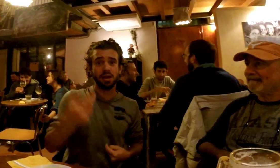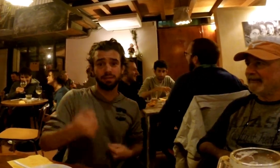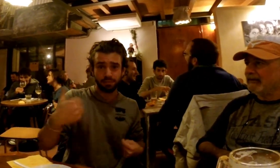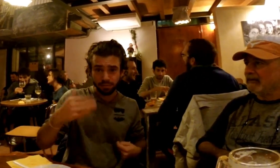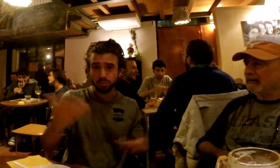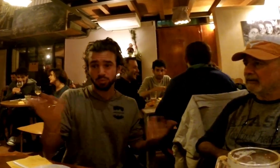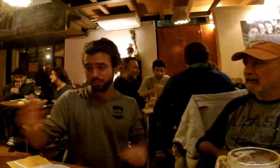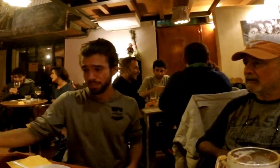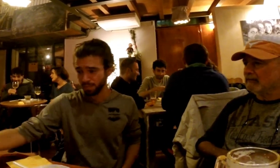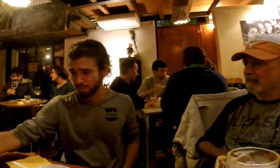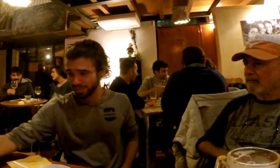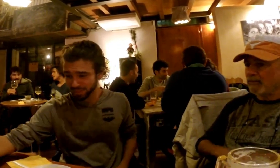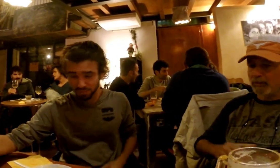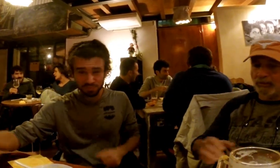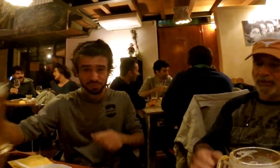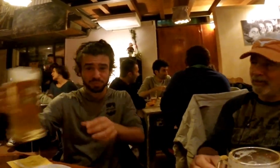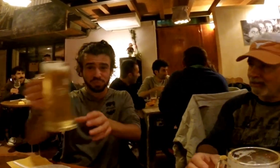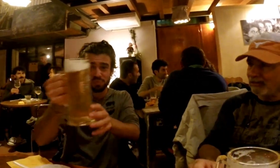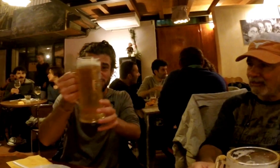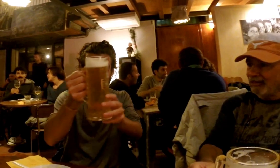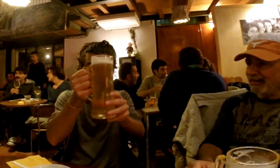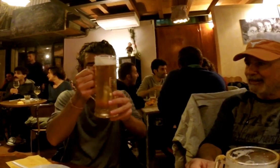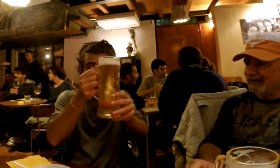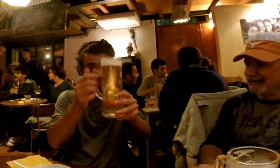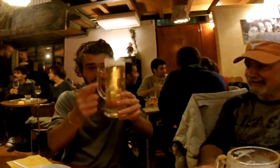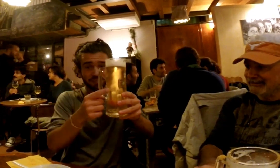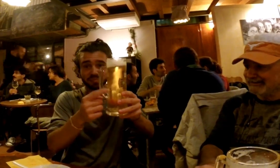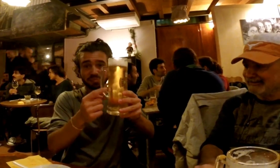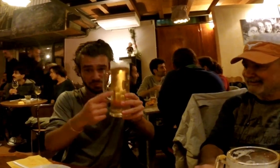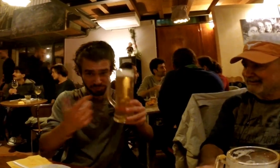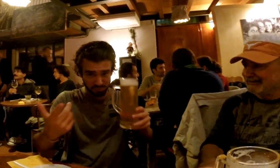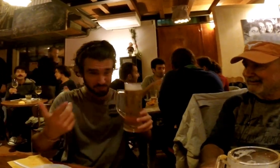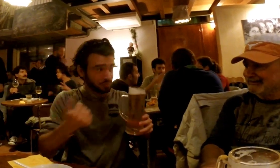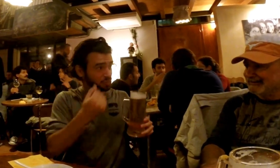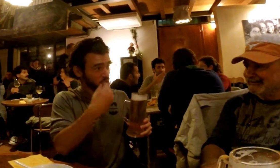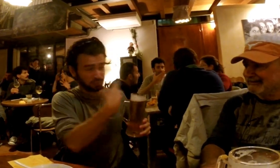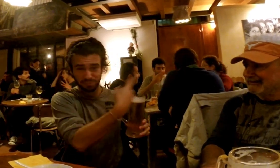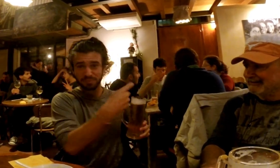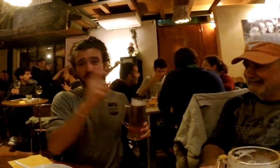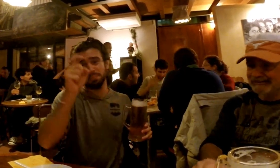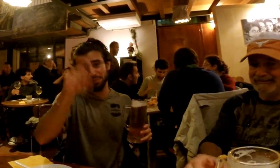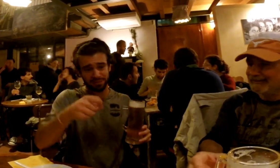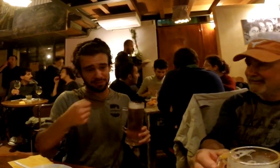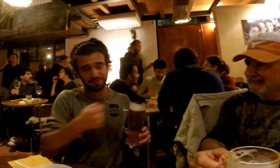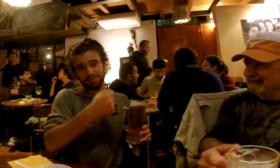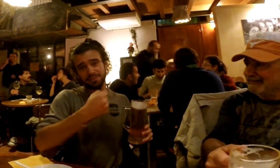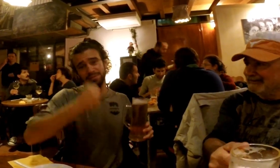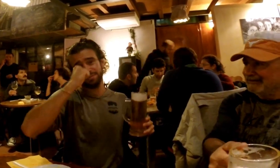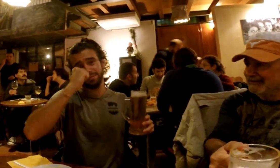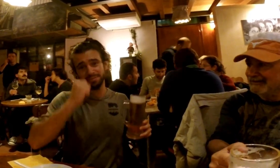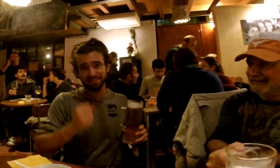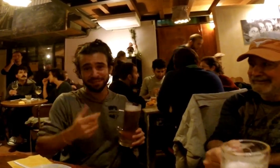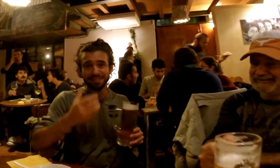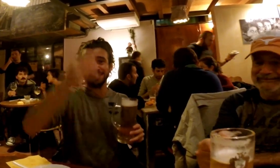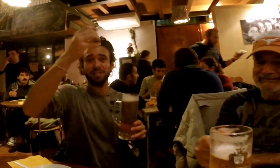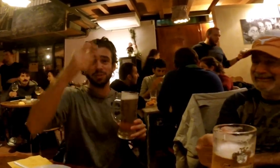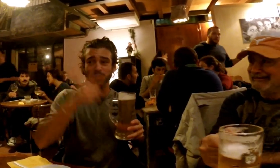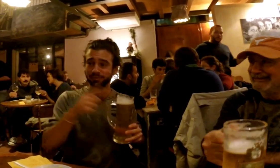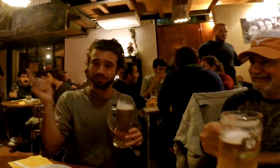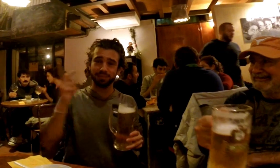We got these mugs so we have to do the Deaf toast to these great Deaf owners/workers.